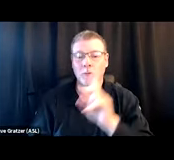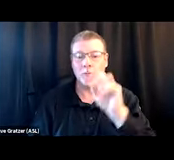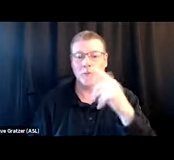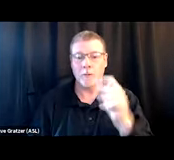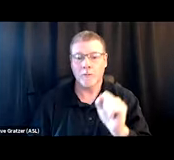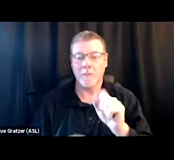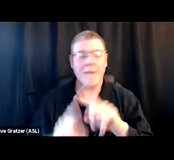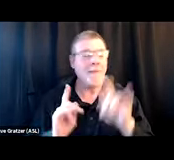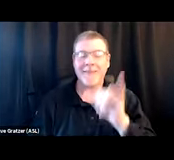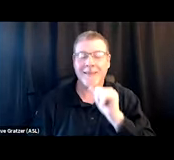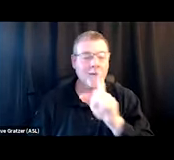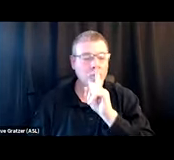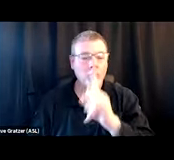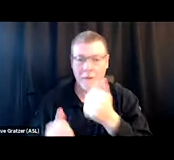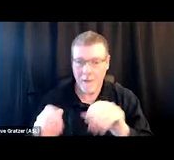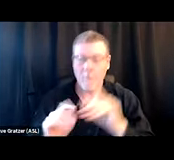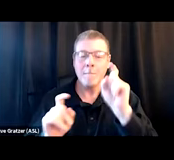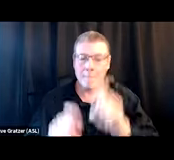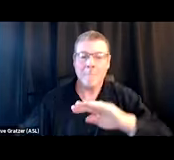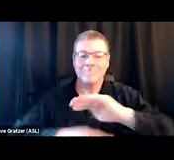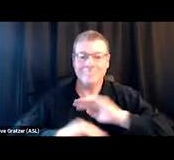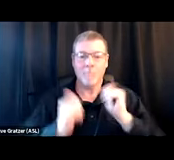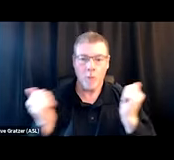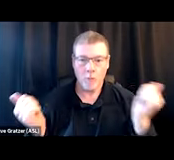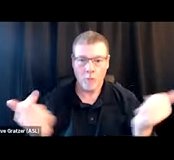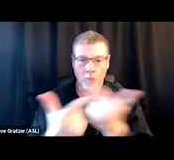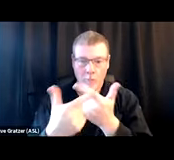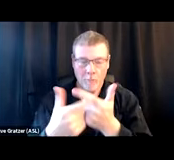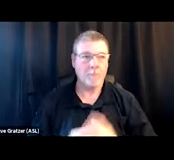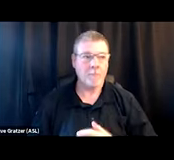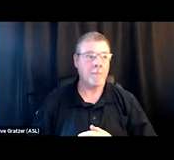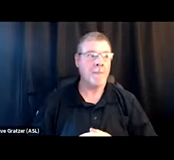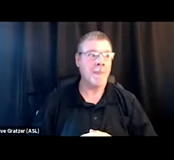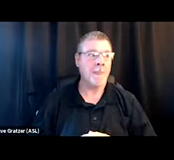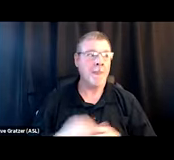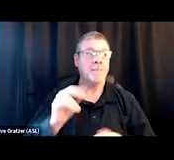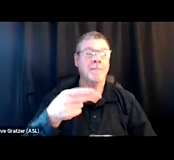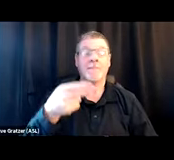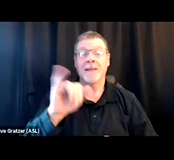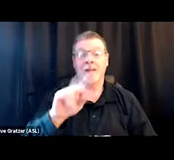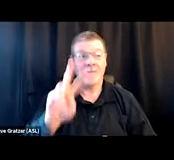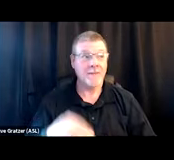We have to make sure we're meeting everybody. When it comes to point number 4, HIV and hep C prevention,